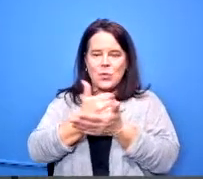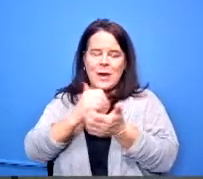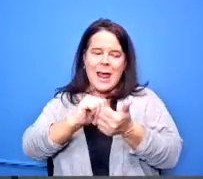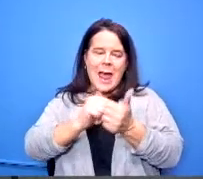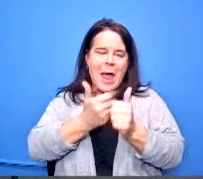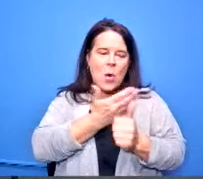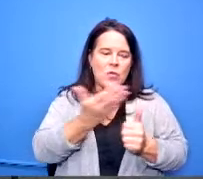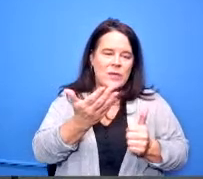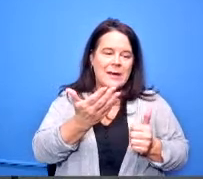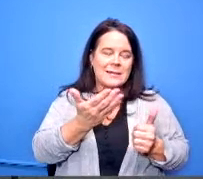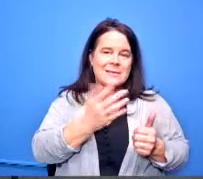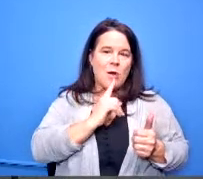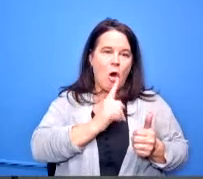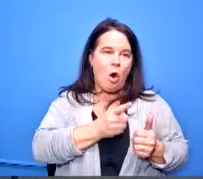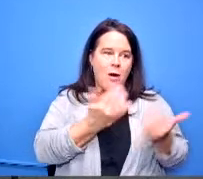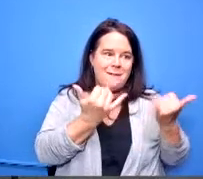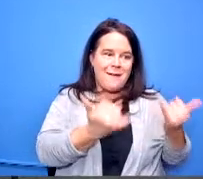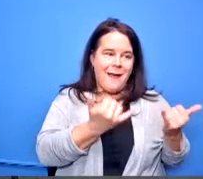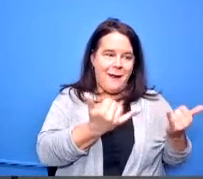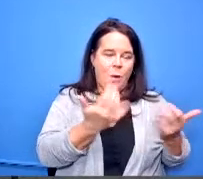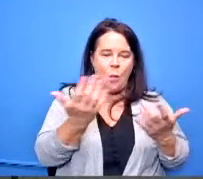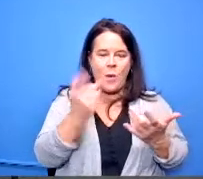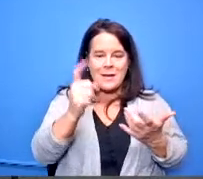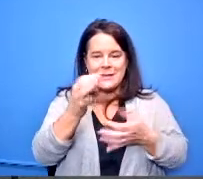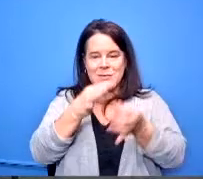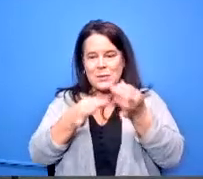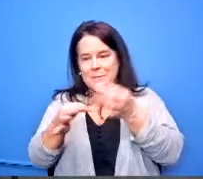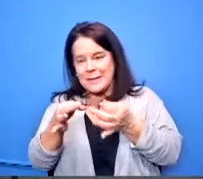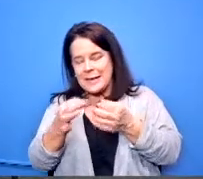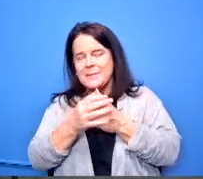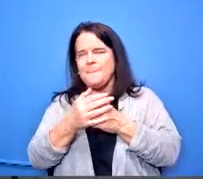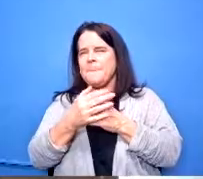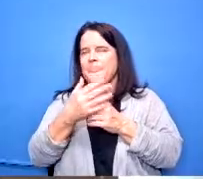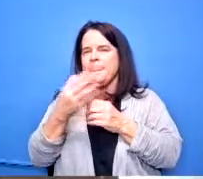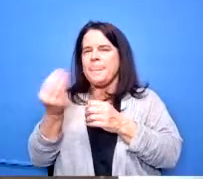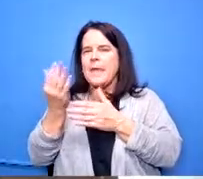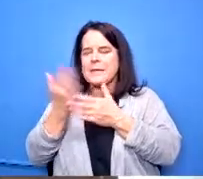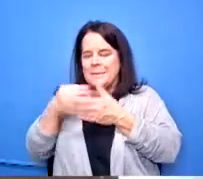at welcome what needs to be replaced and there have been some internal repairs that had to be